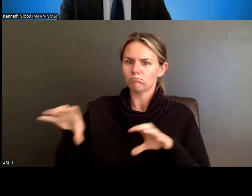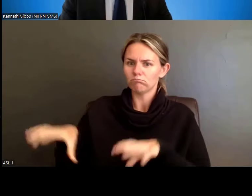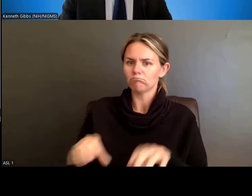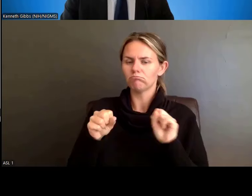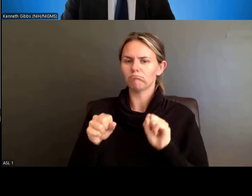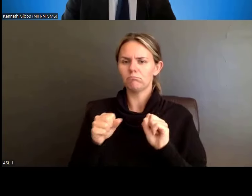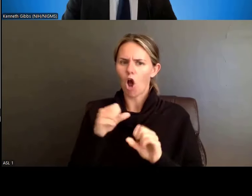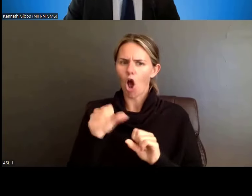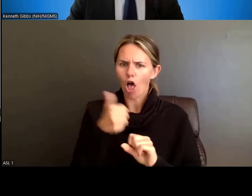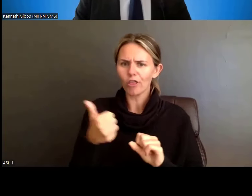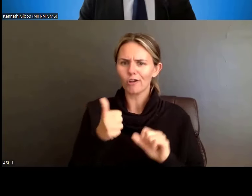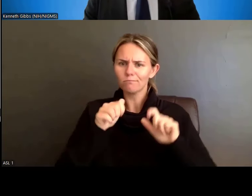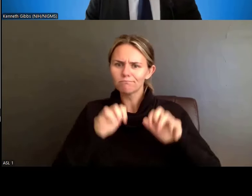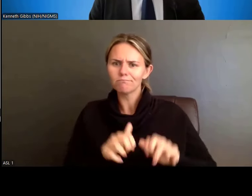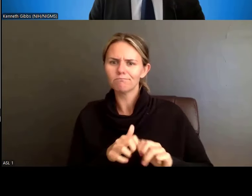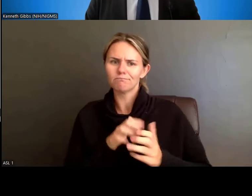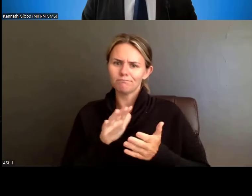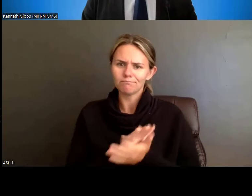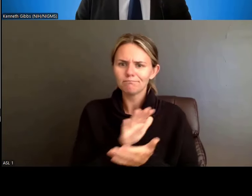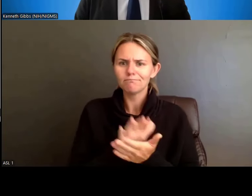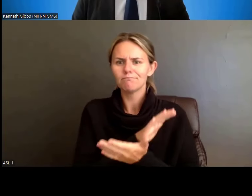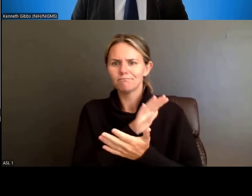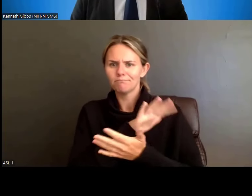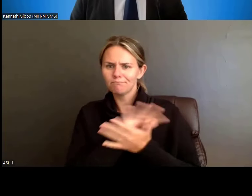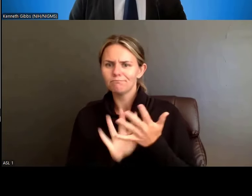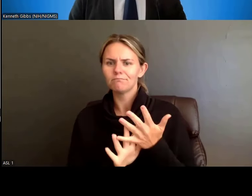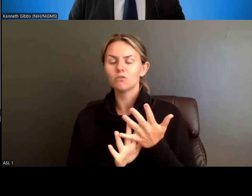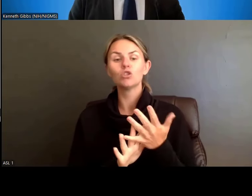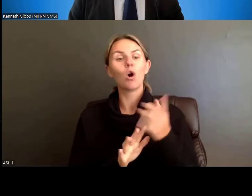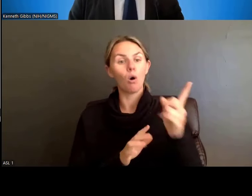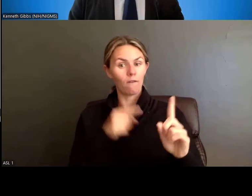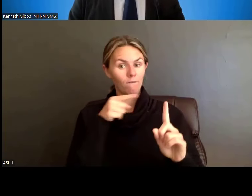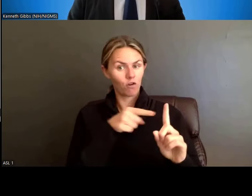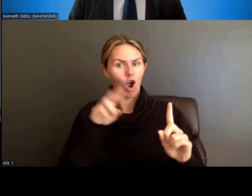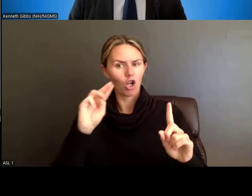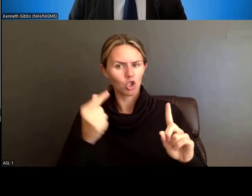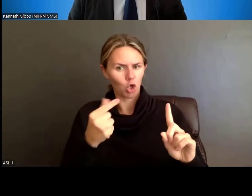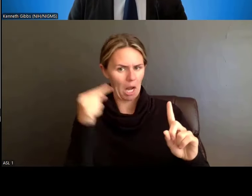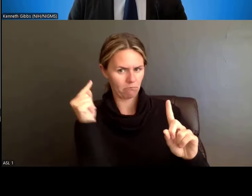we are, in addition to what we have for pre-prints, we're allowing external publish conference abstracts.